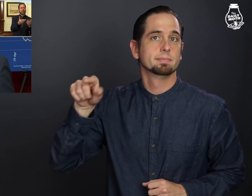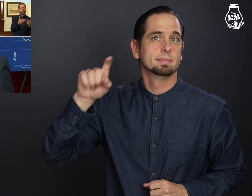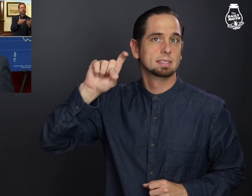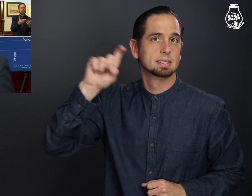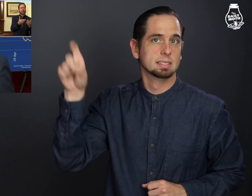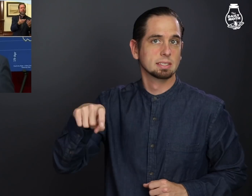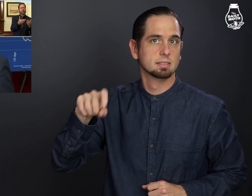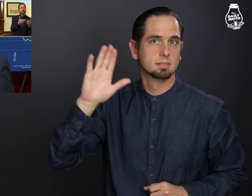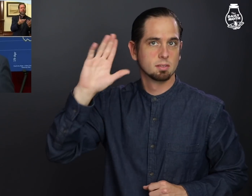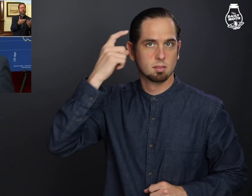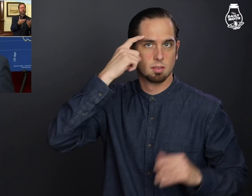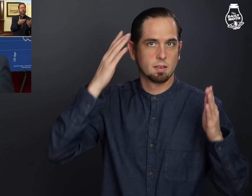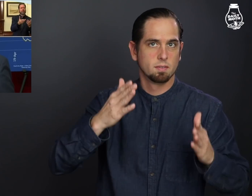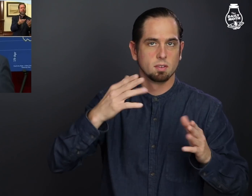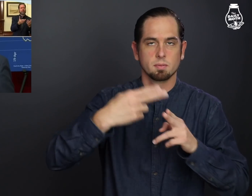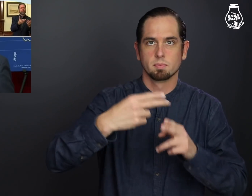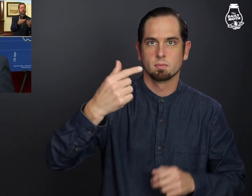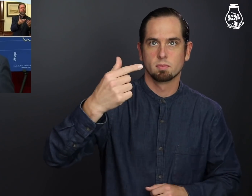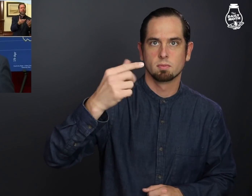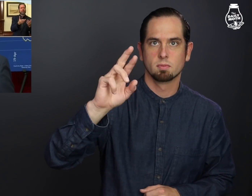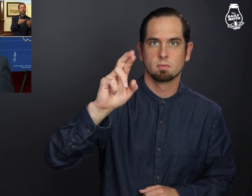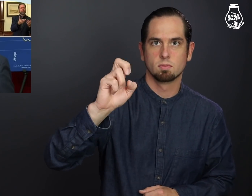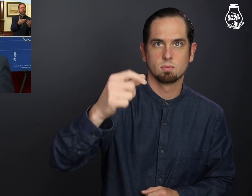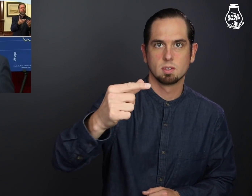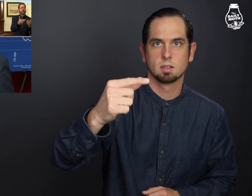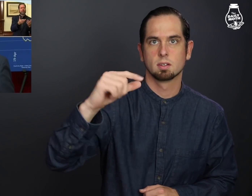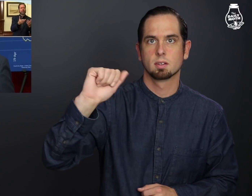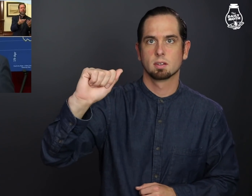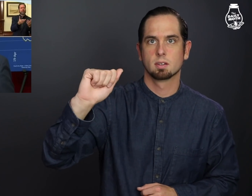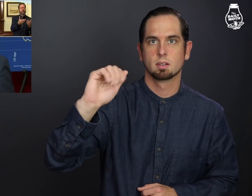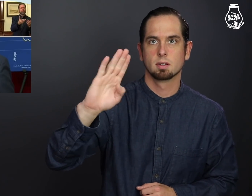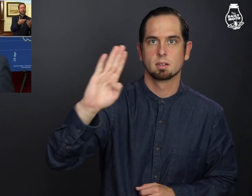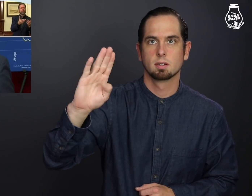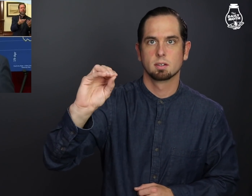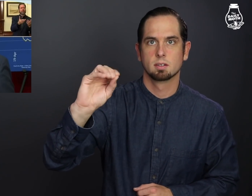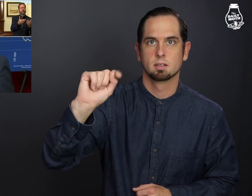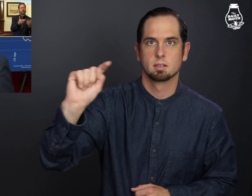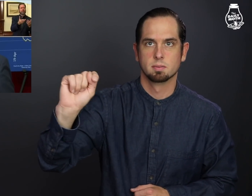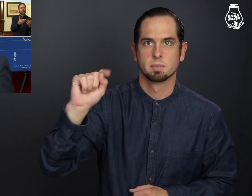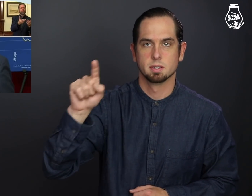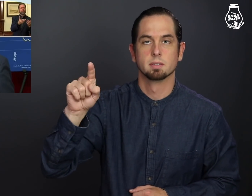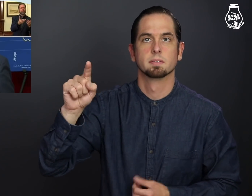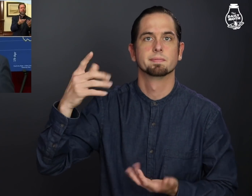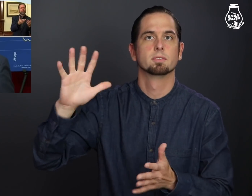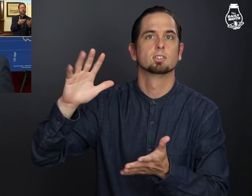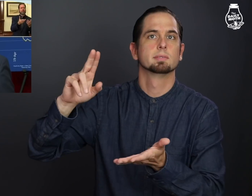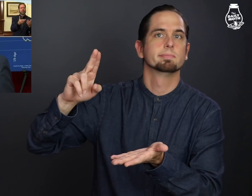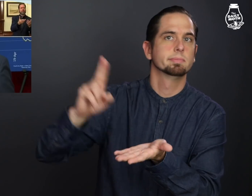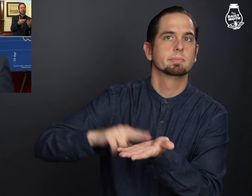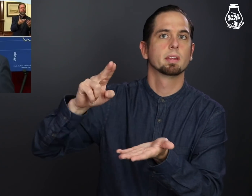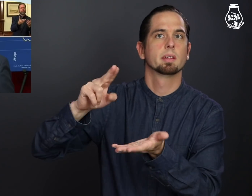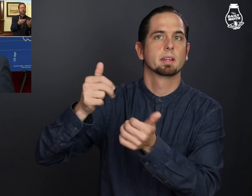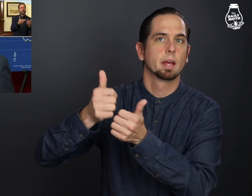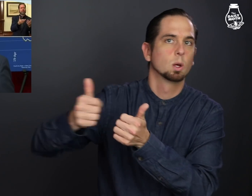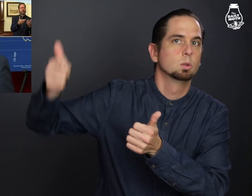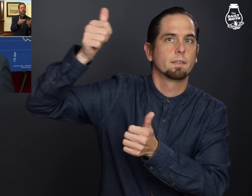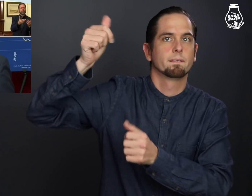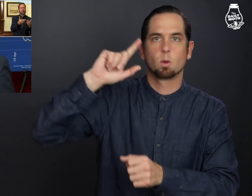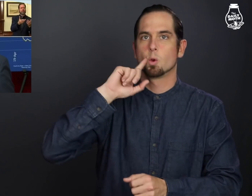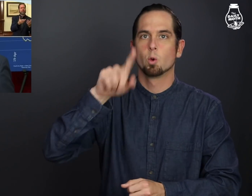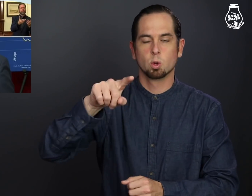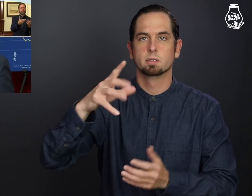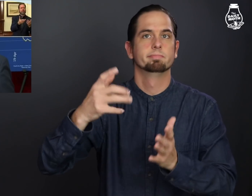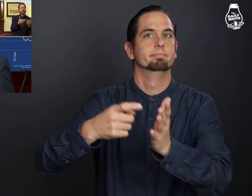Texas Gov. Greg Abbott signed an executive order